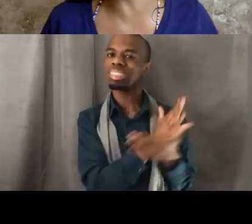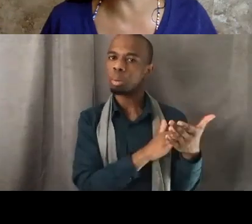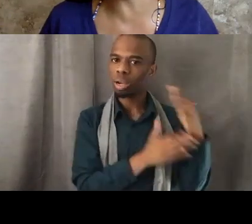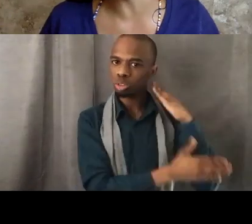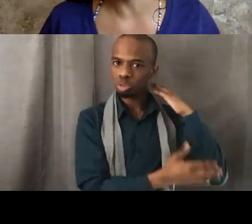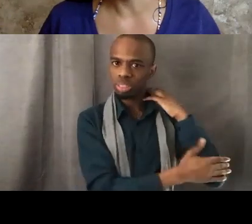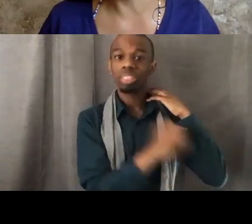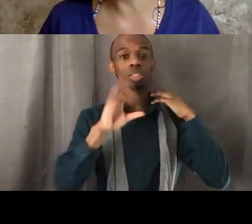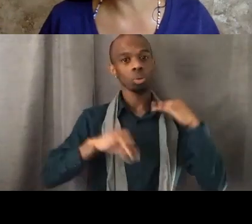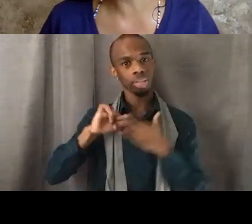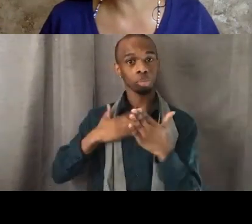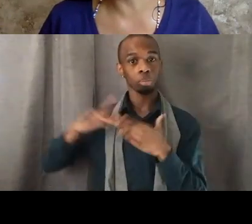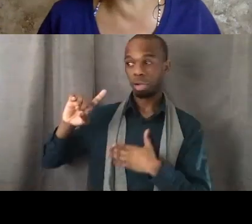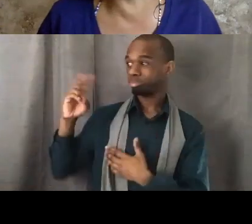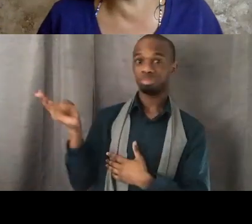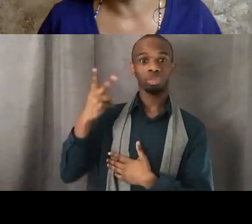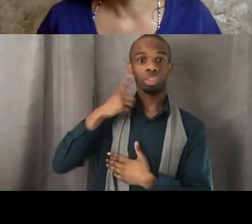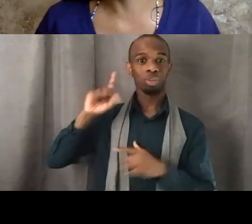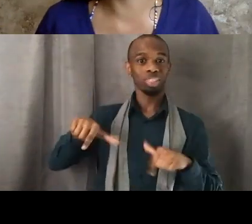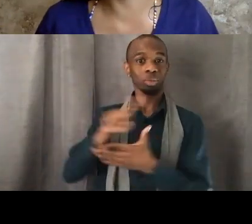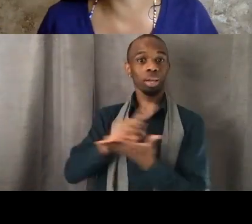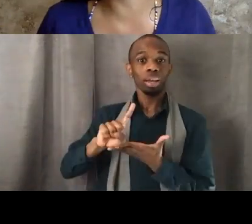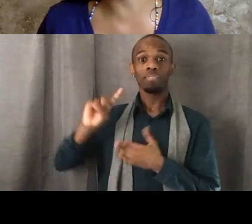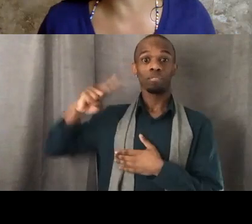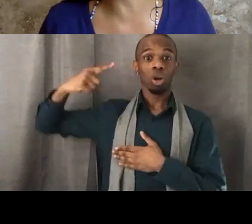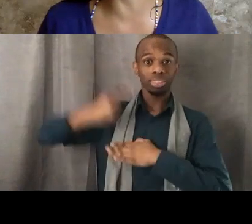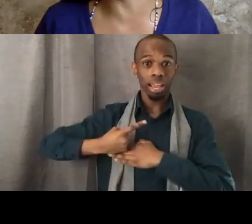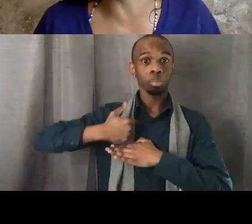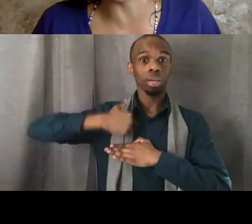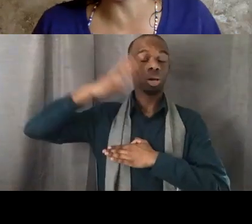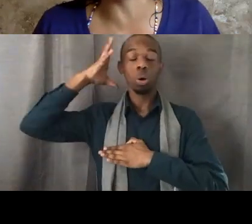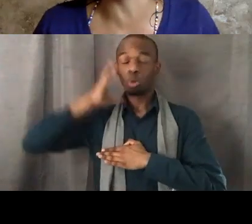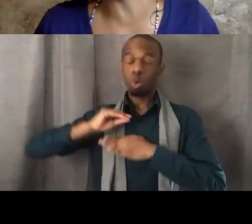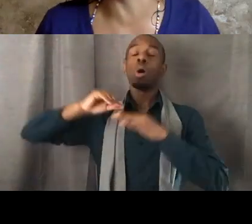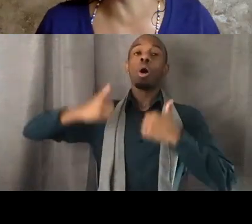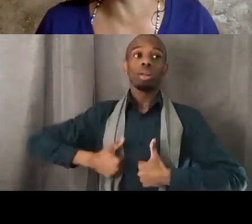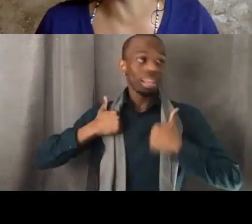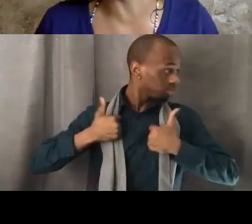of that which by about seven o'clock it wasn't